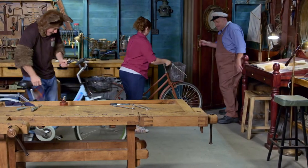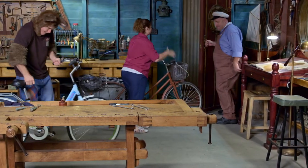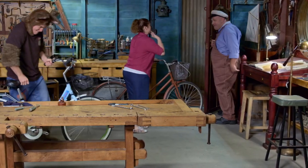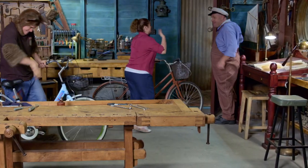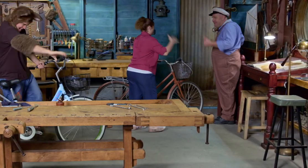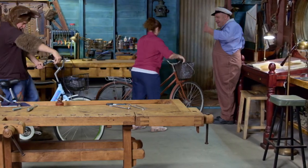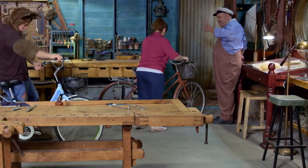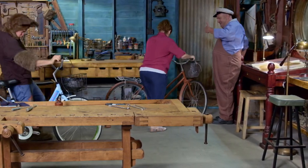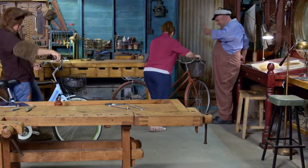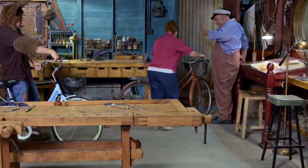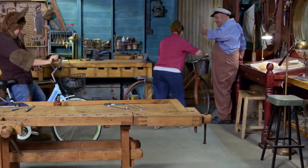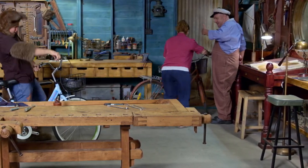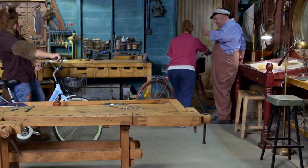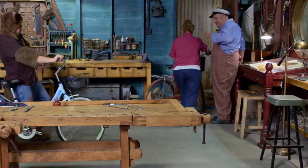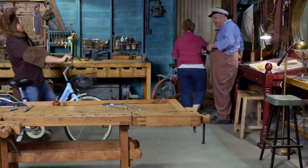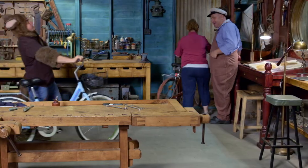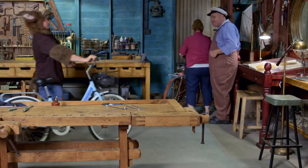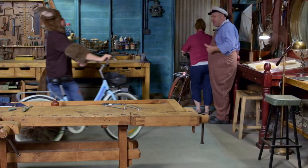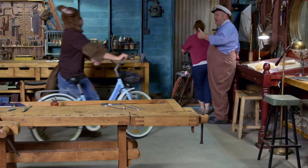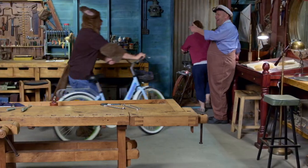Thank you, Skip. No worries, Sally. Vroom, vroom!